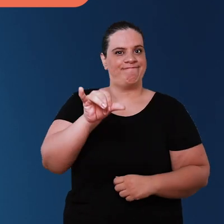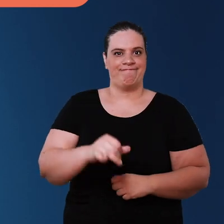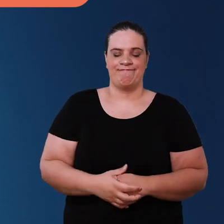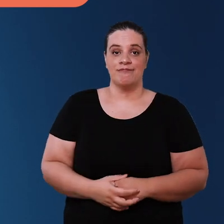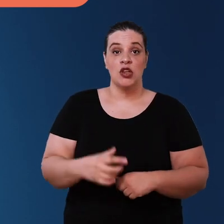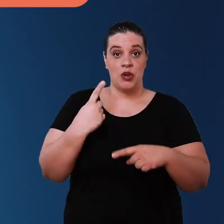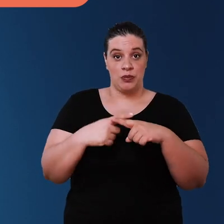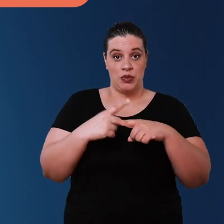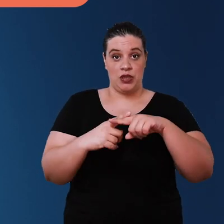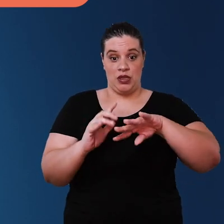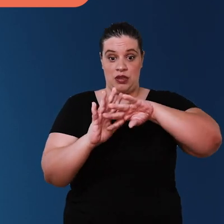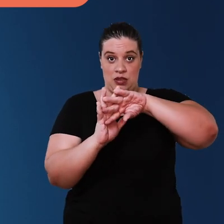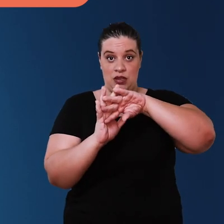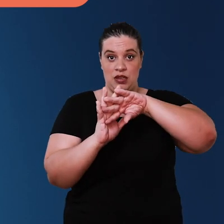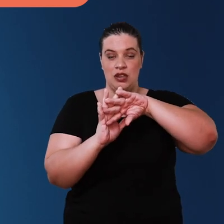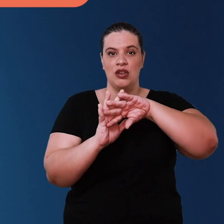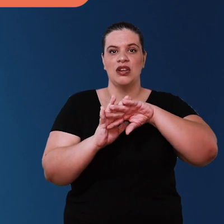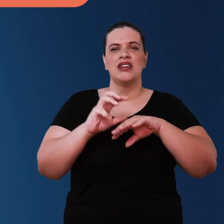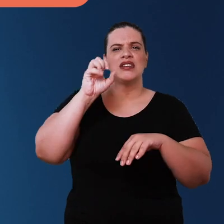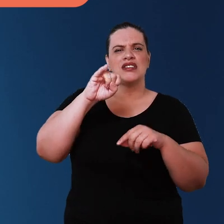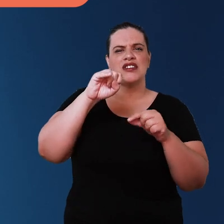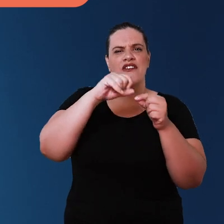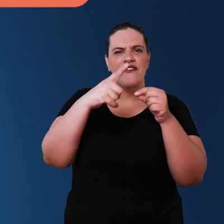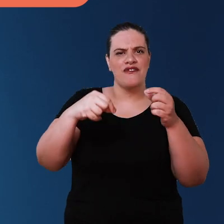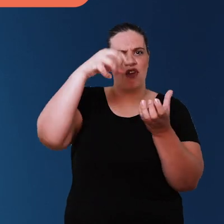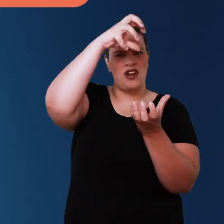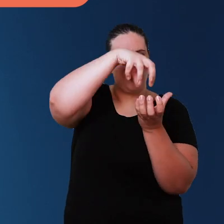a screen on the Gutter And you are in a place where there are many leaves, these